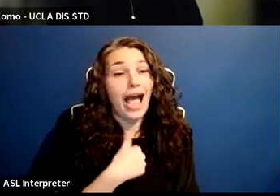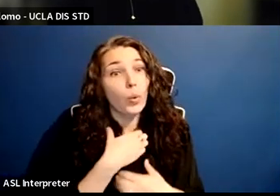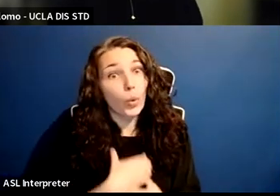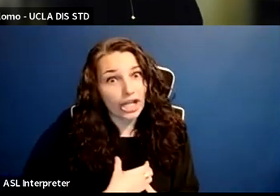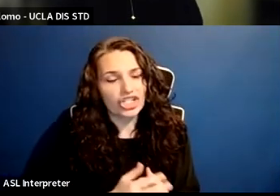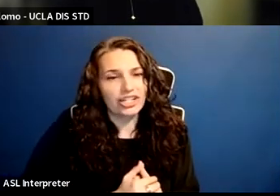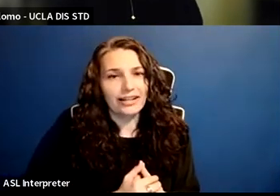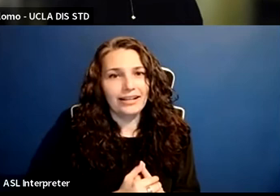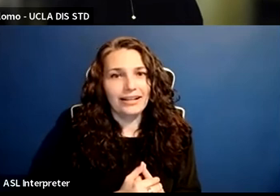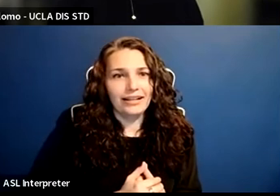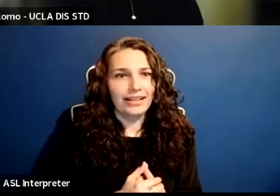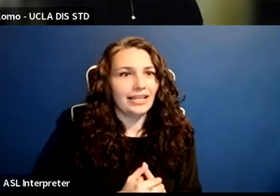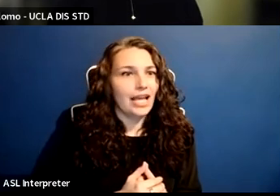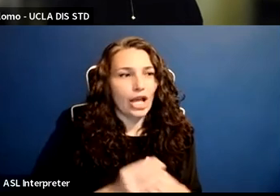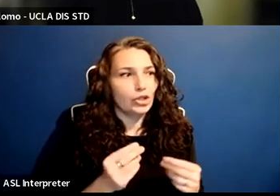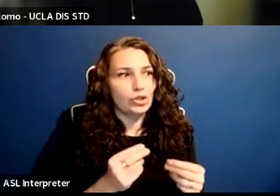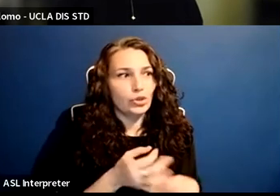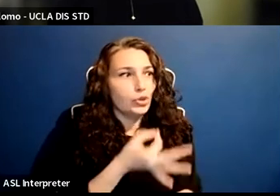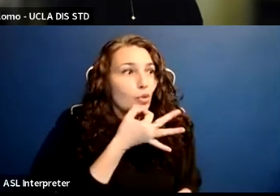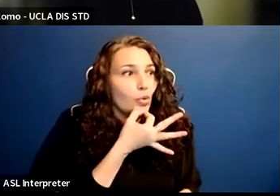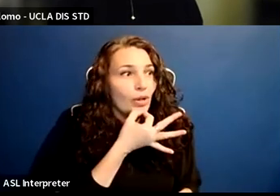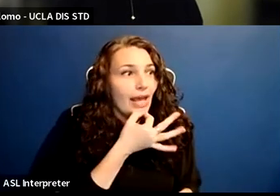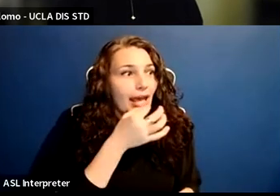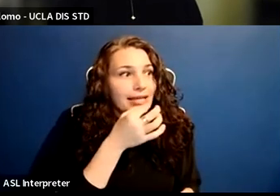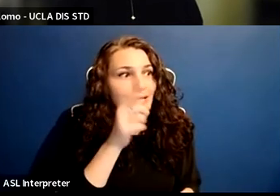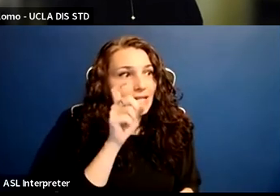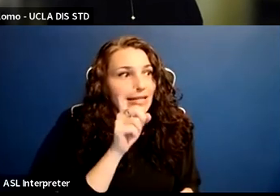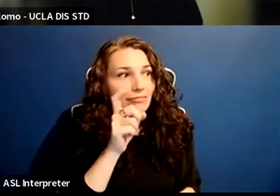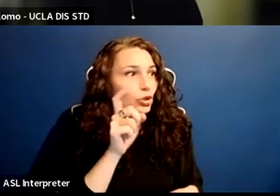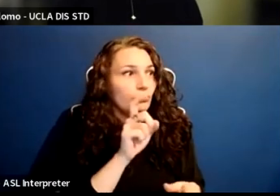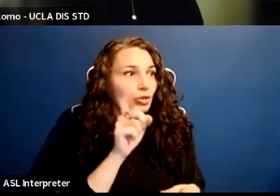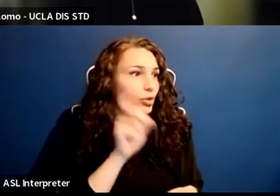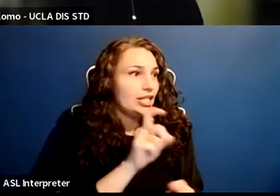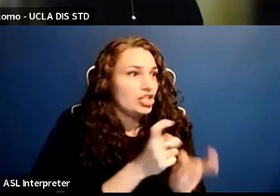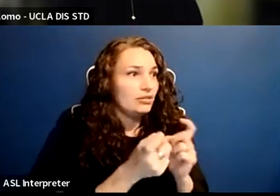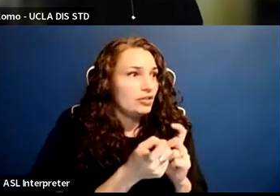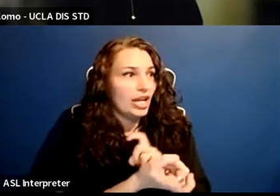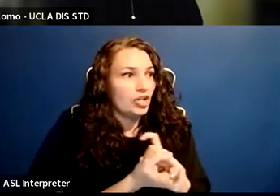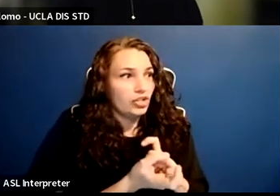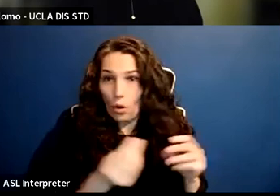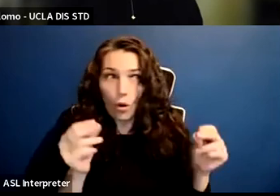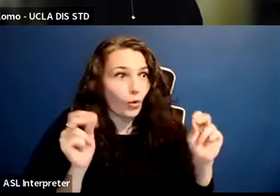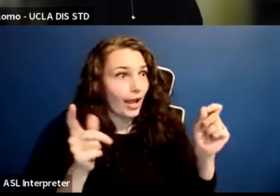which is now, right, and how to hold people accountable when that change isn't happening in the way that we need